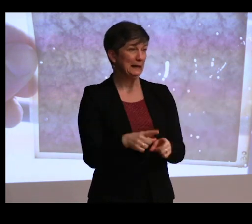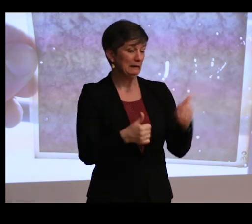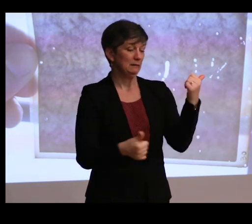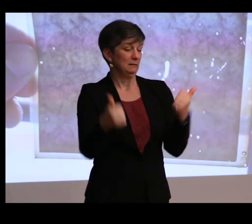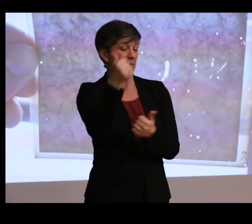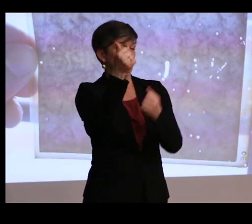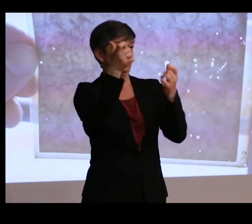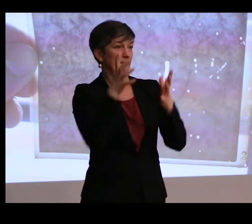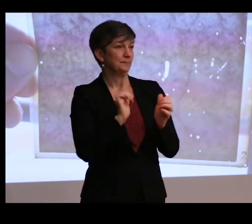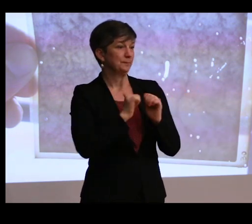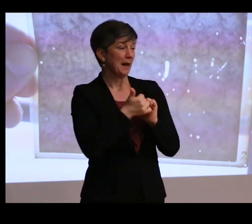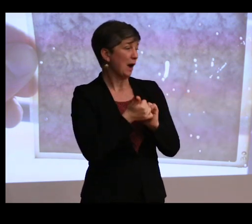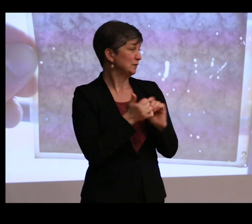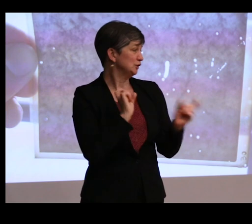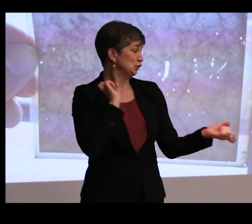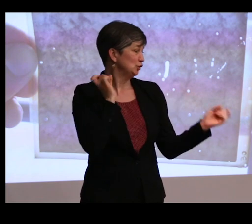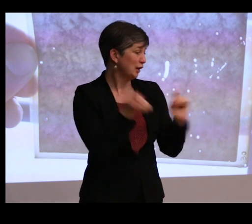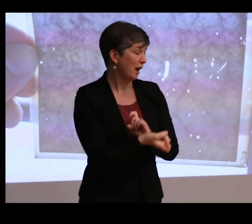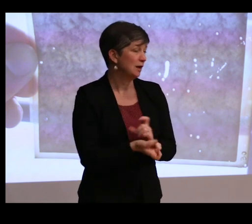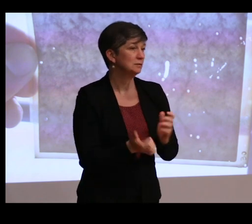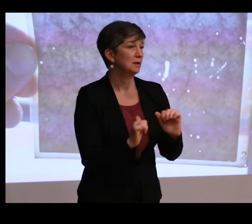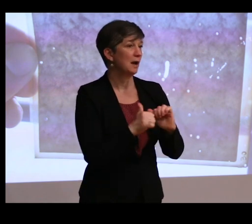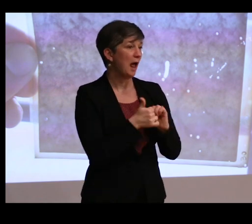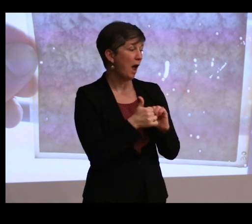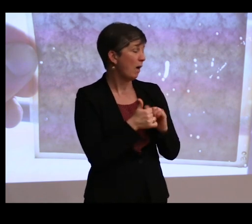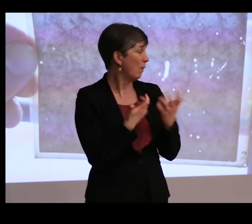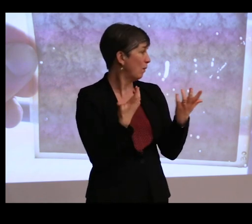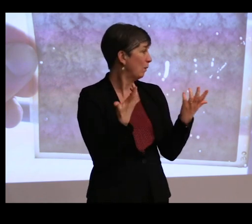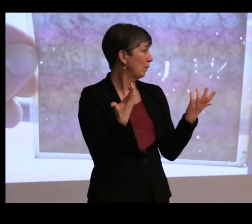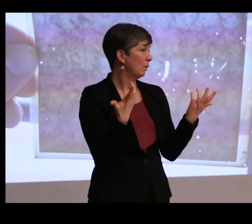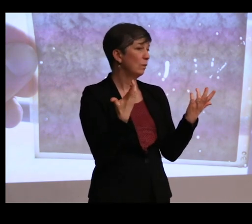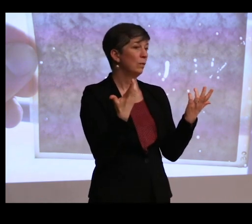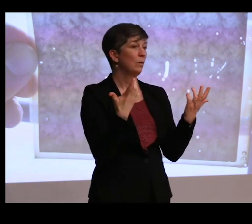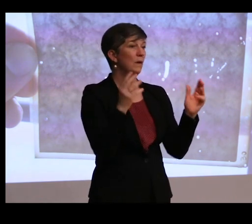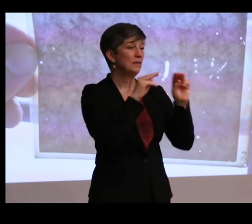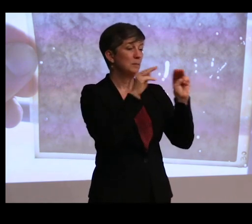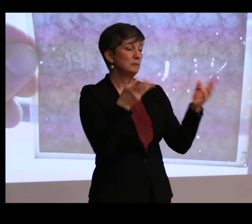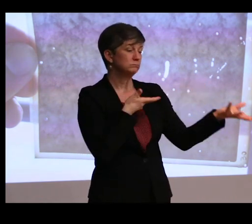And how is it today as far as the museum interface with the populous?